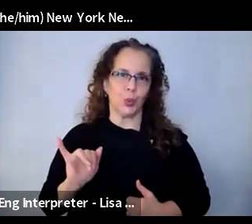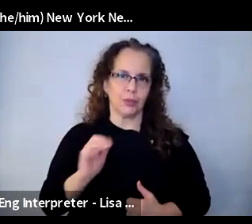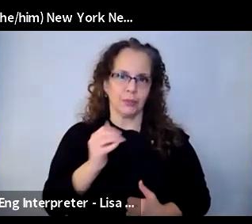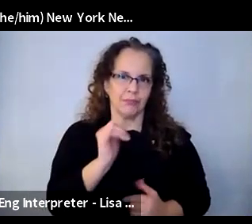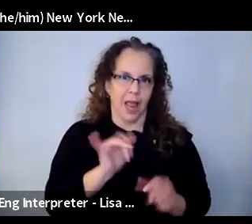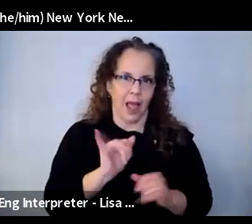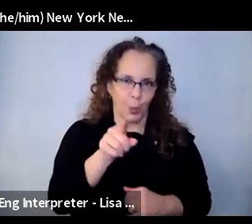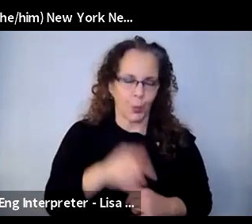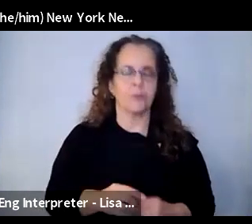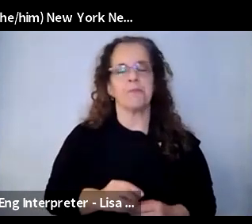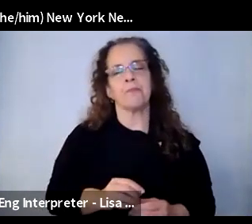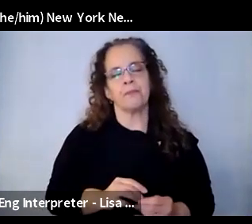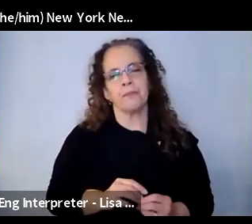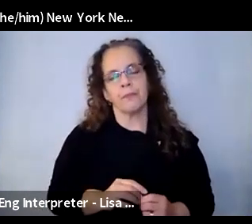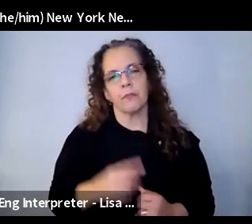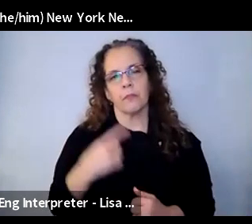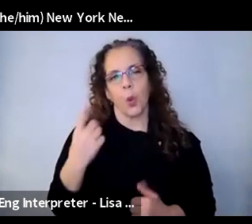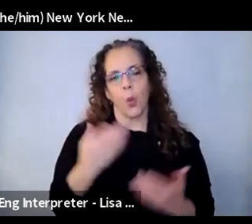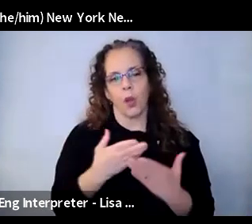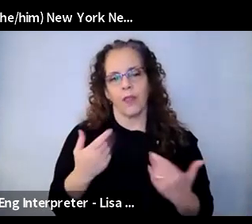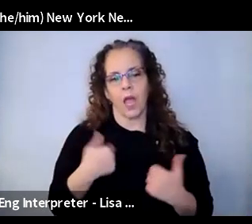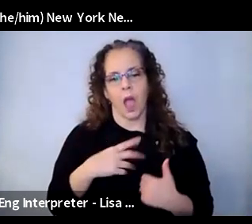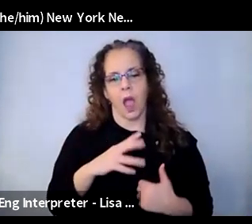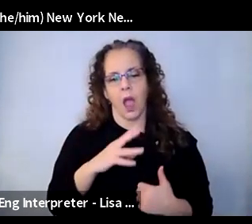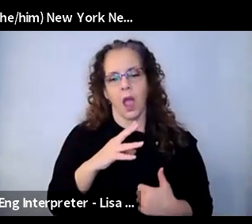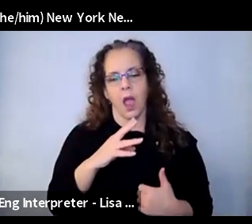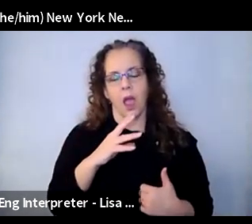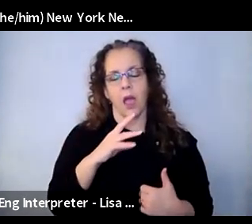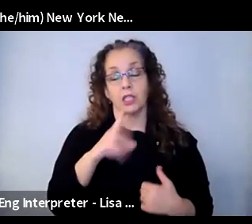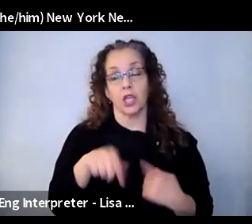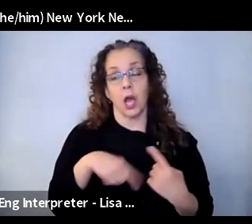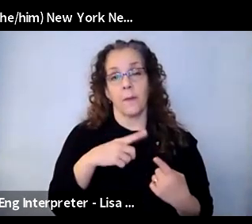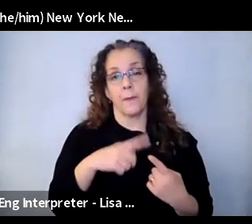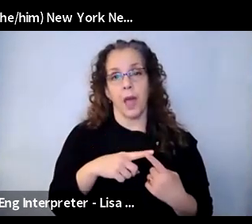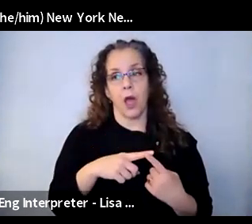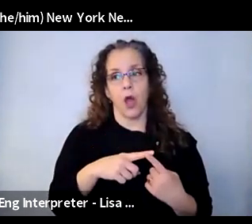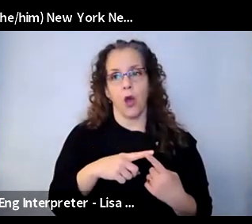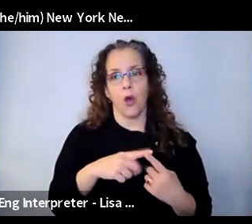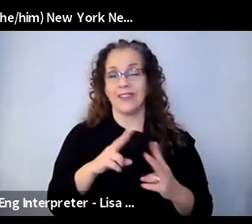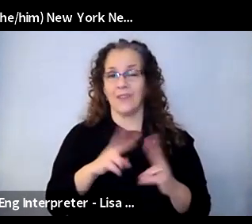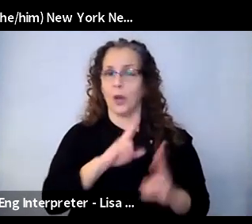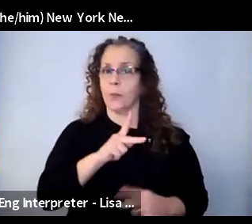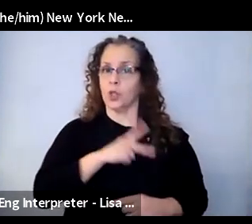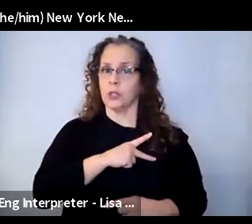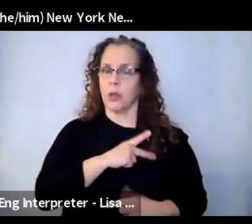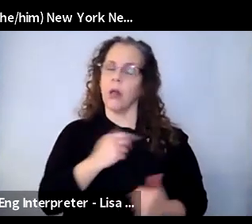of the things that I talk about in facilitated work that is highly personal is that I always ask students to really sort of